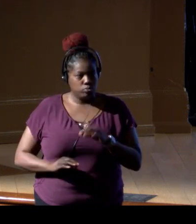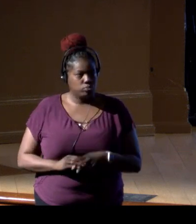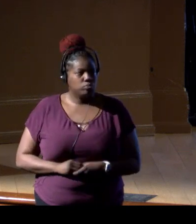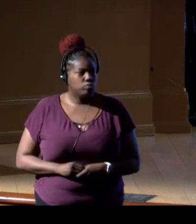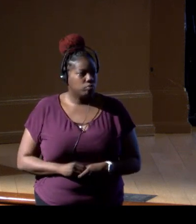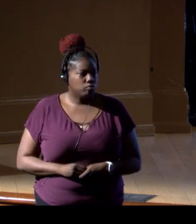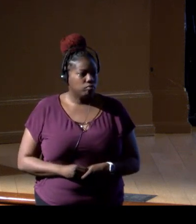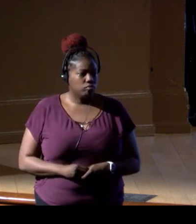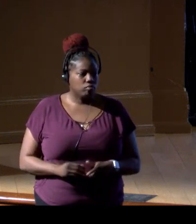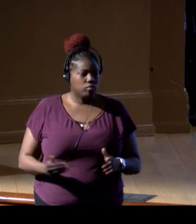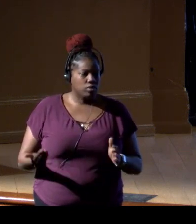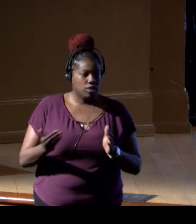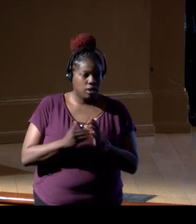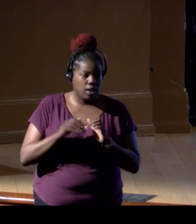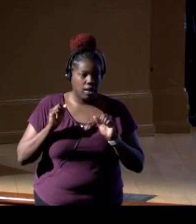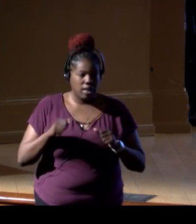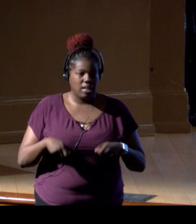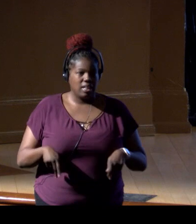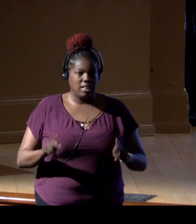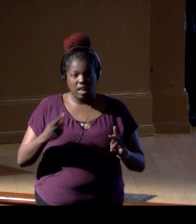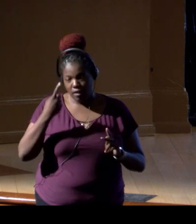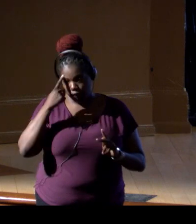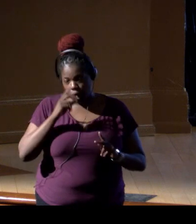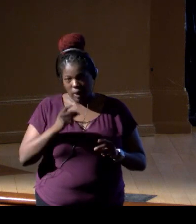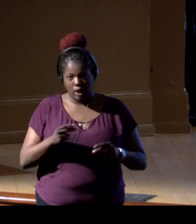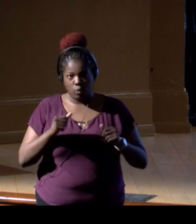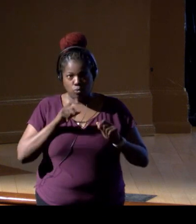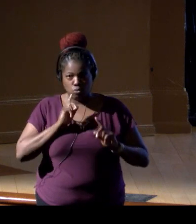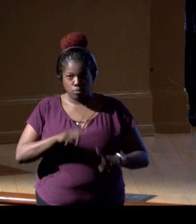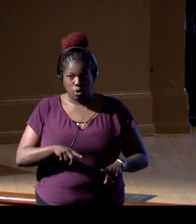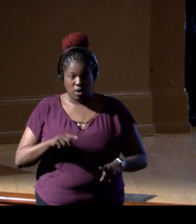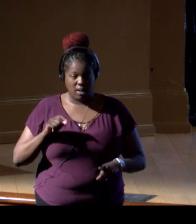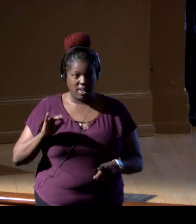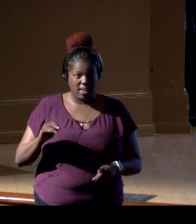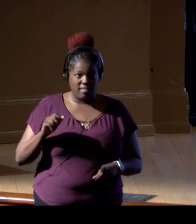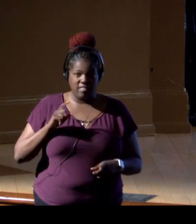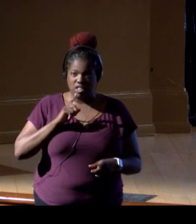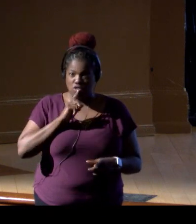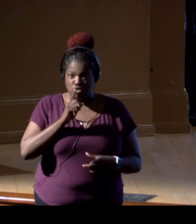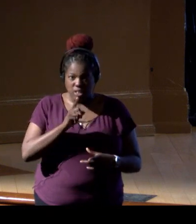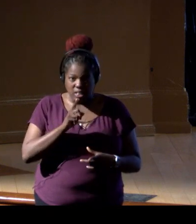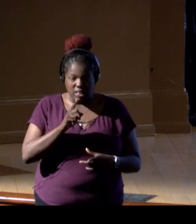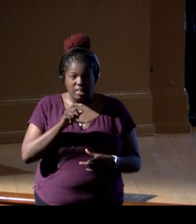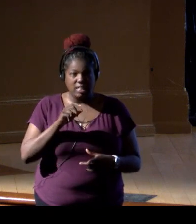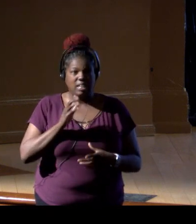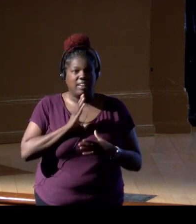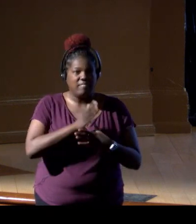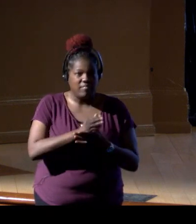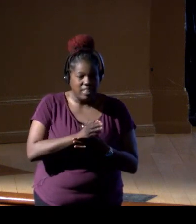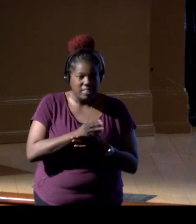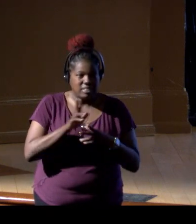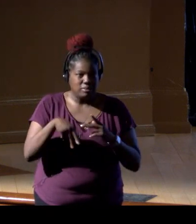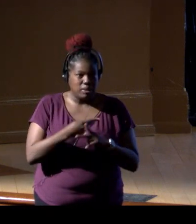Again, it could allow for a rapid response if there are invasive species outbreaks, or contamination events.